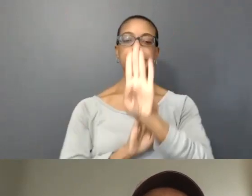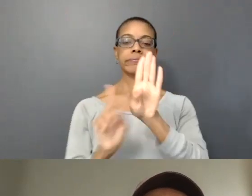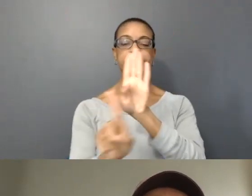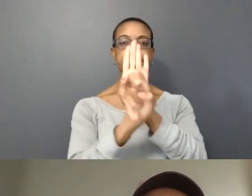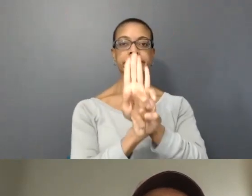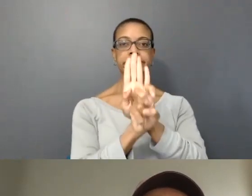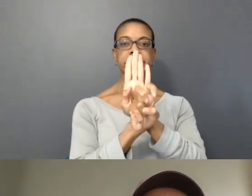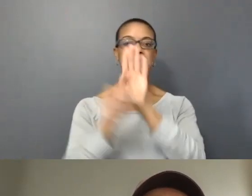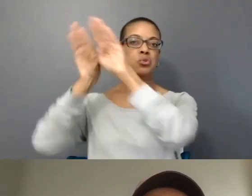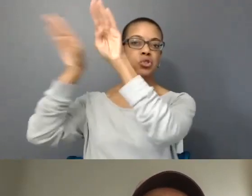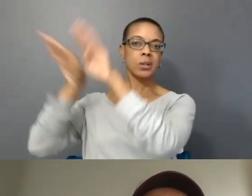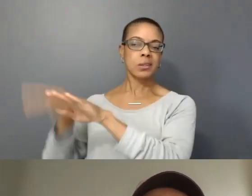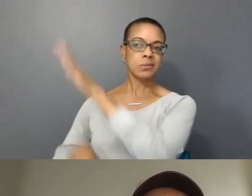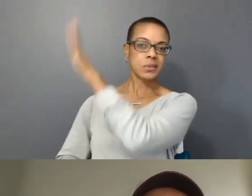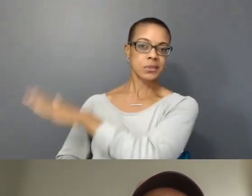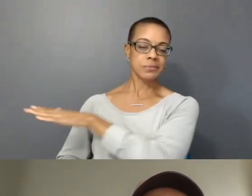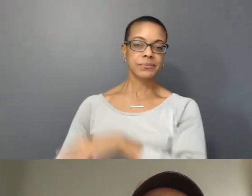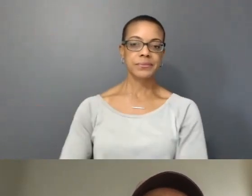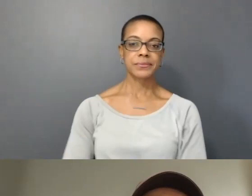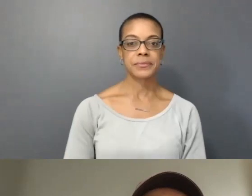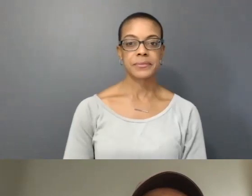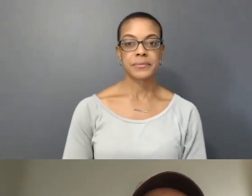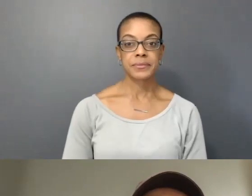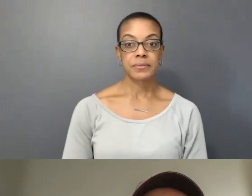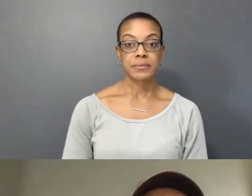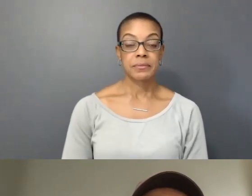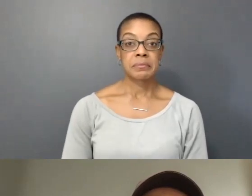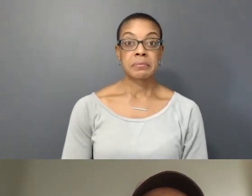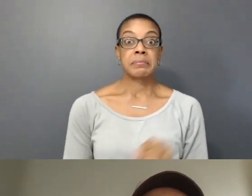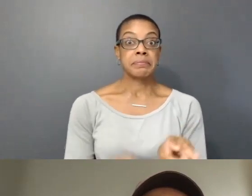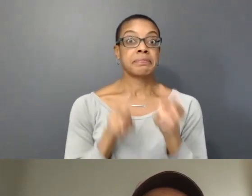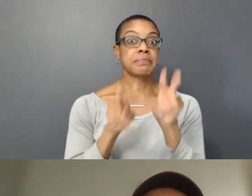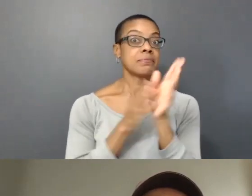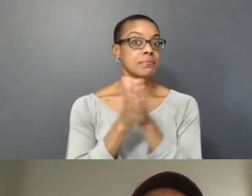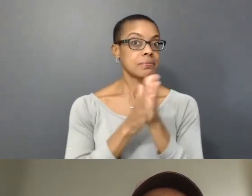I am really looking forward to today's workshop.